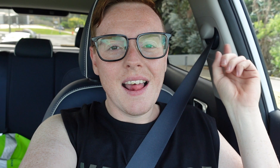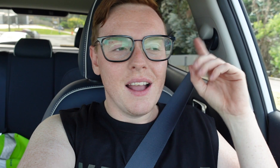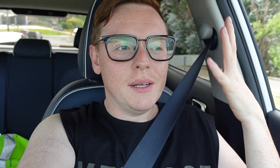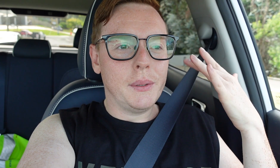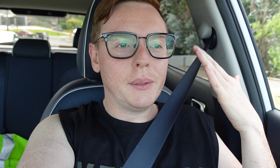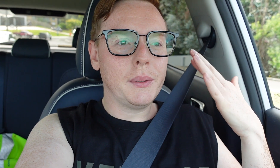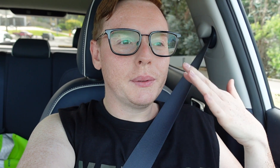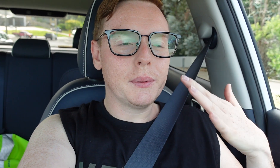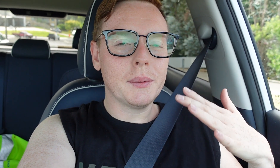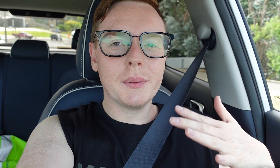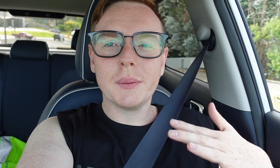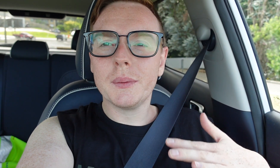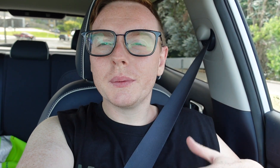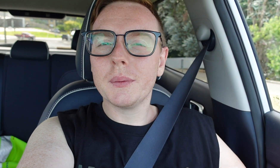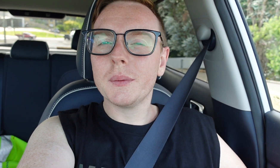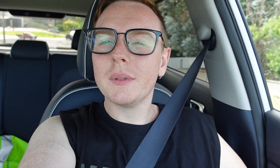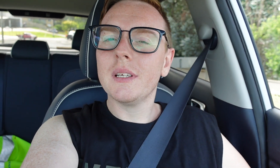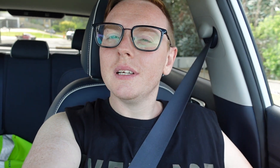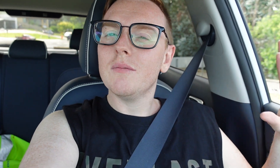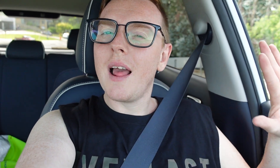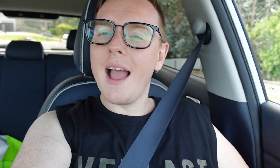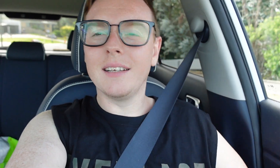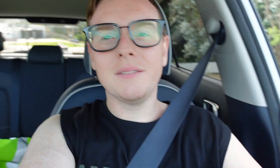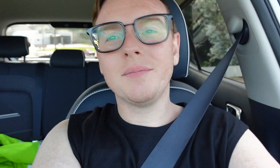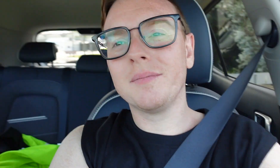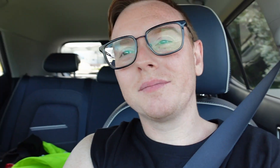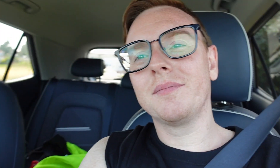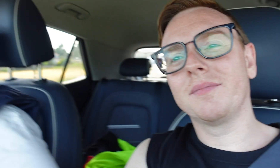But now it's cool down.